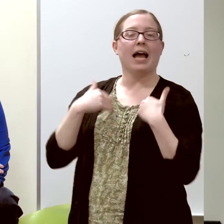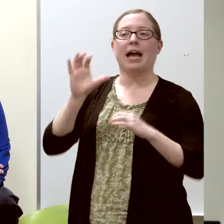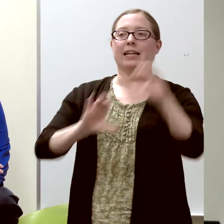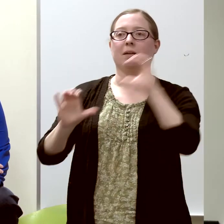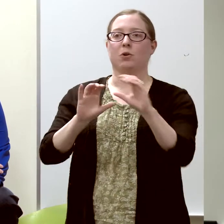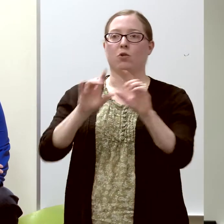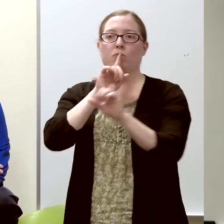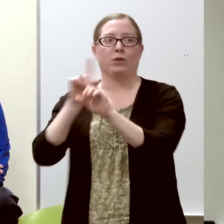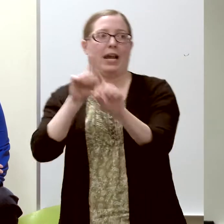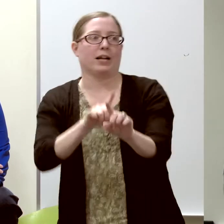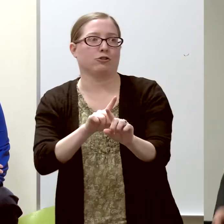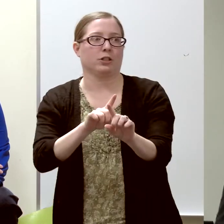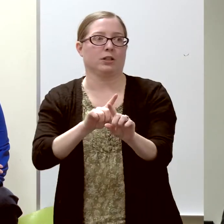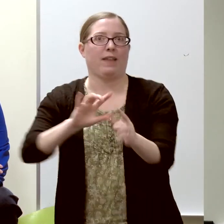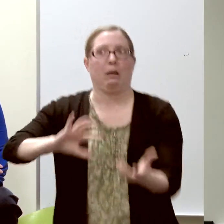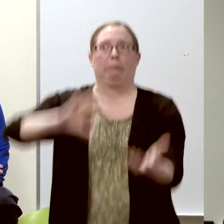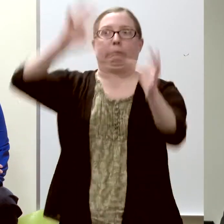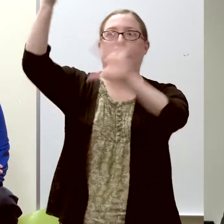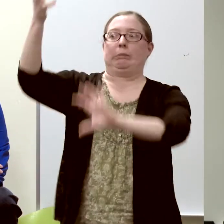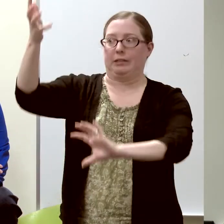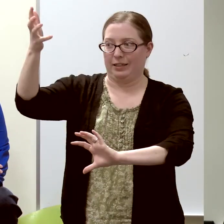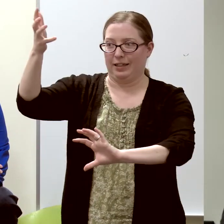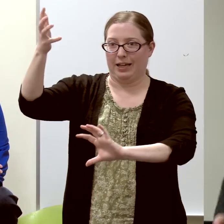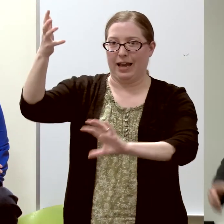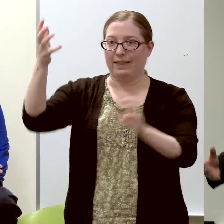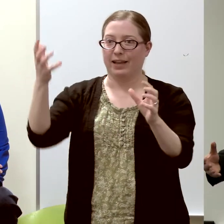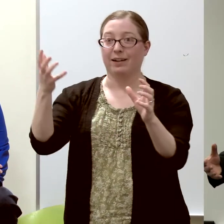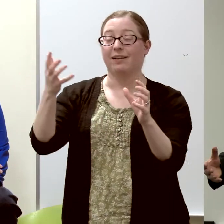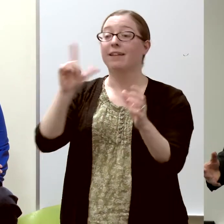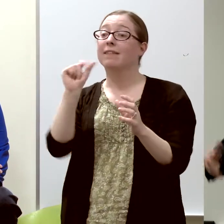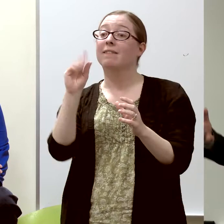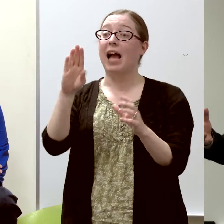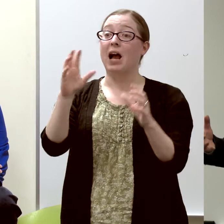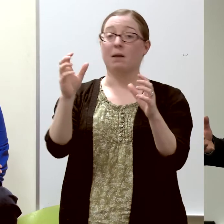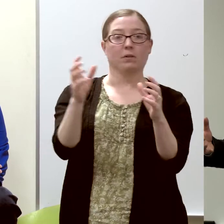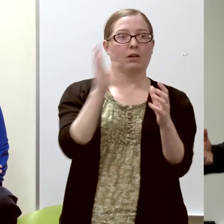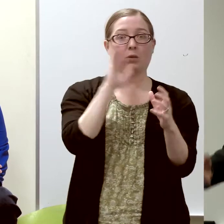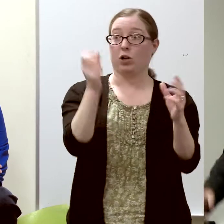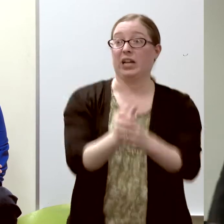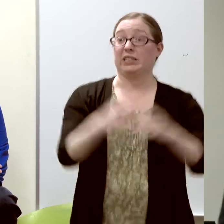that went bad and exploded in the laboratory next door,